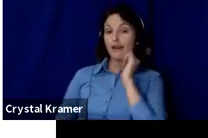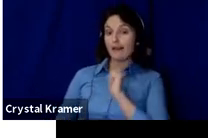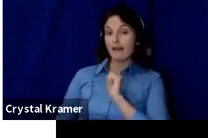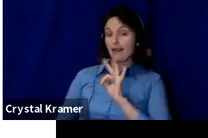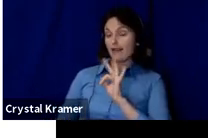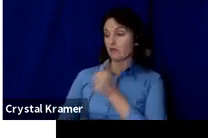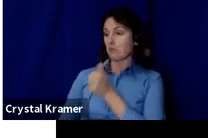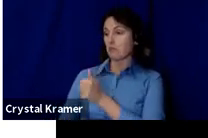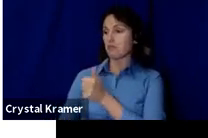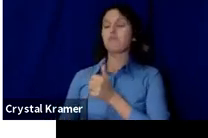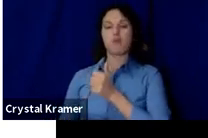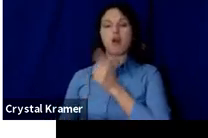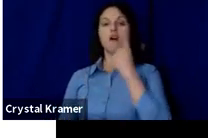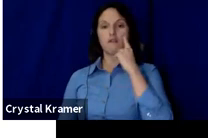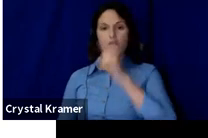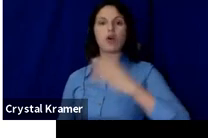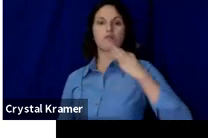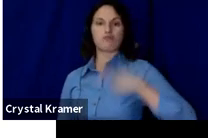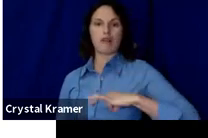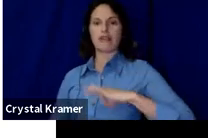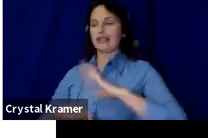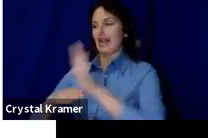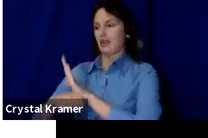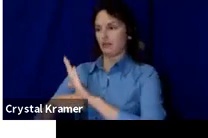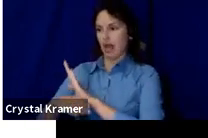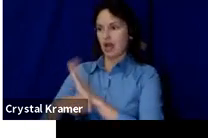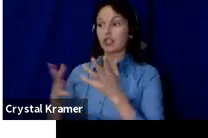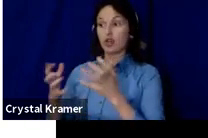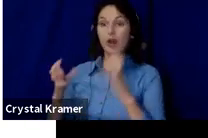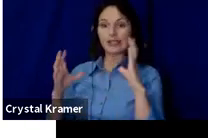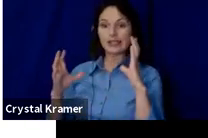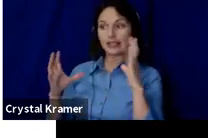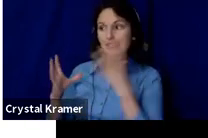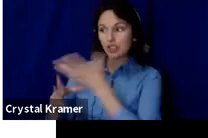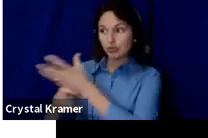to seek both investors to share in the profits of work and non‑profit donors who want to